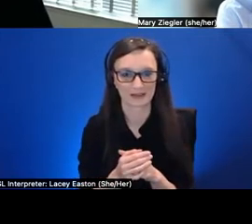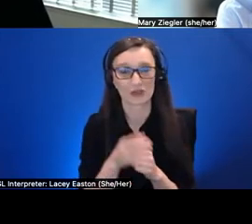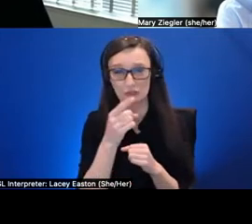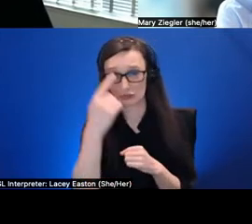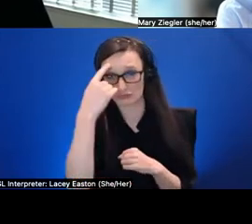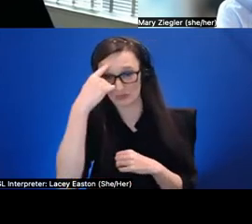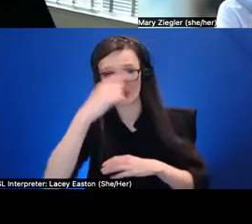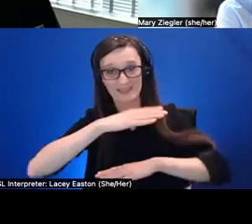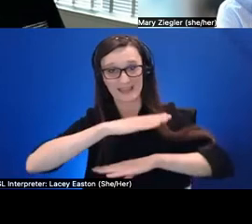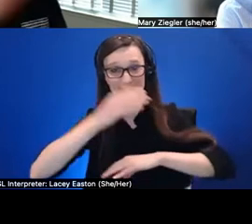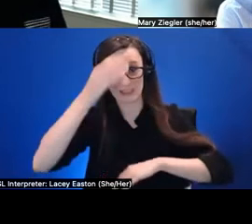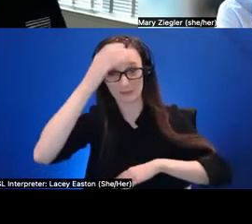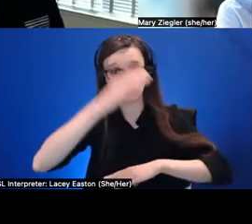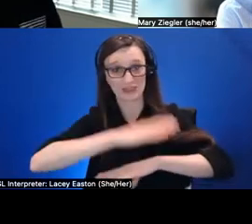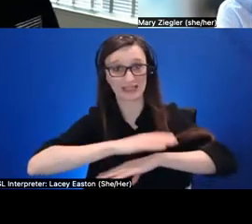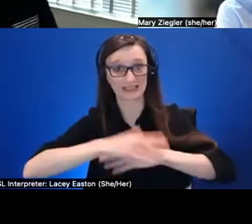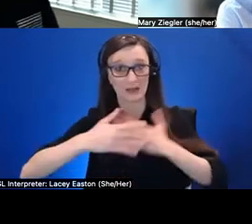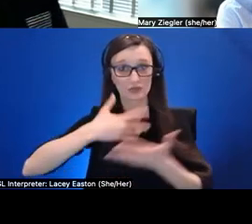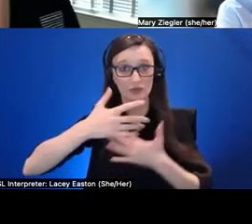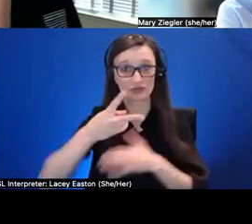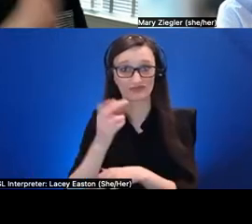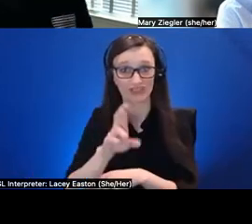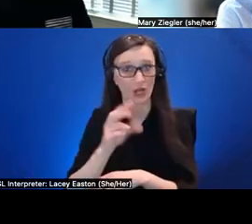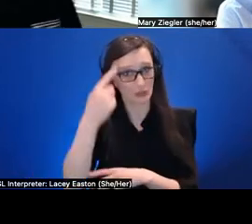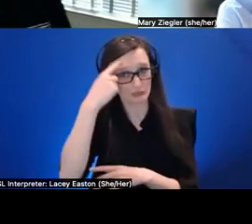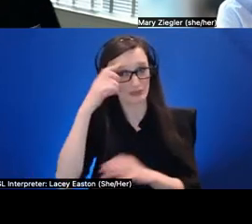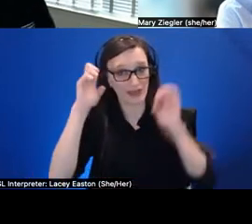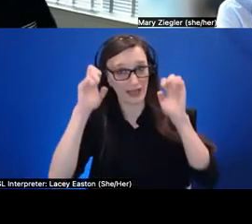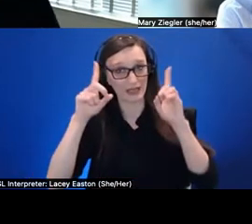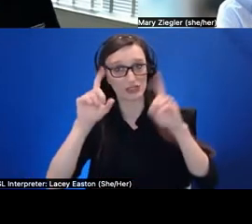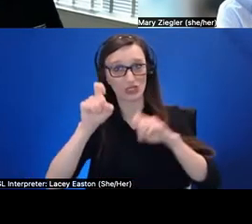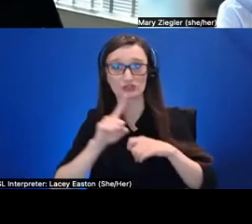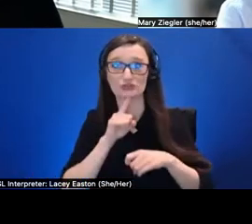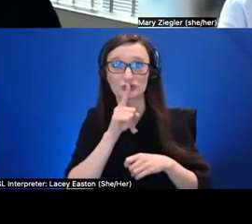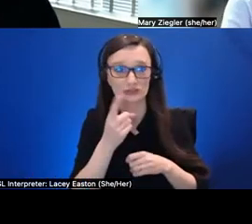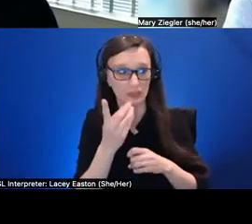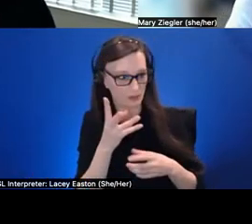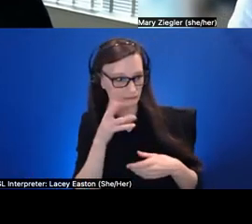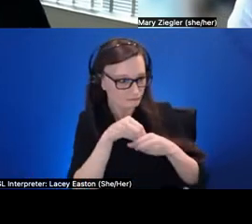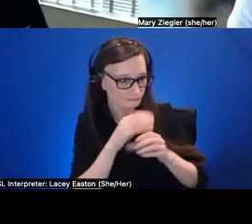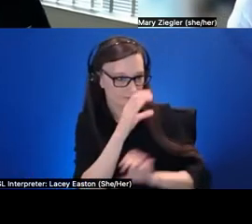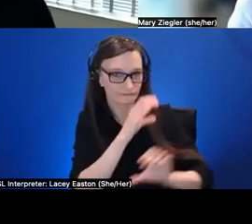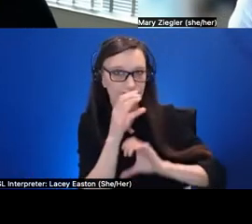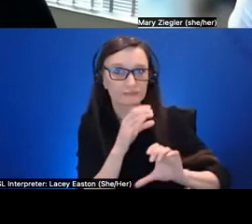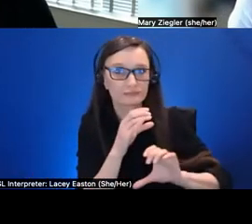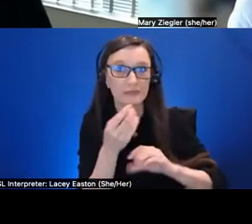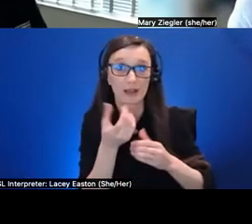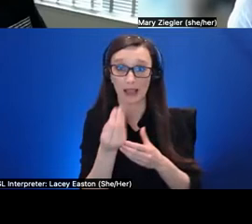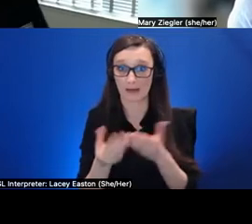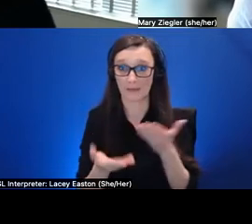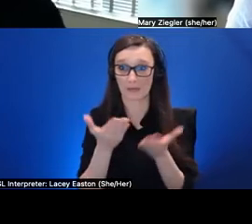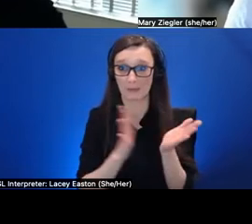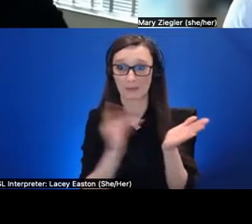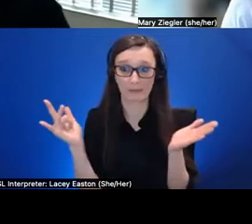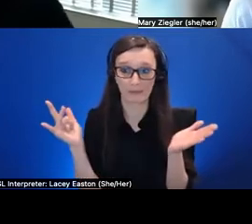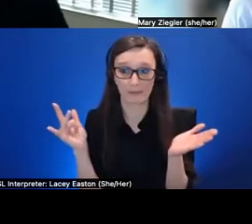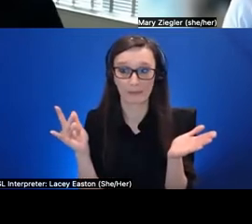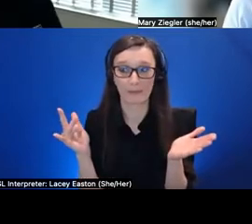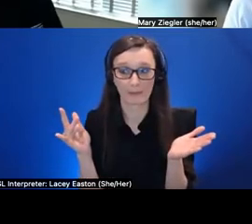is somewhere that education should really start to explore um and maybe because it it can be desktop